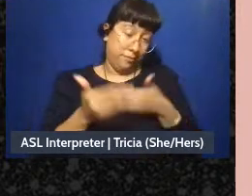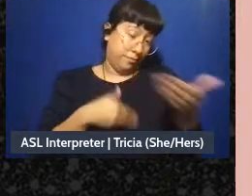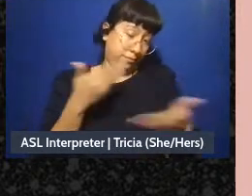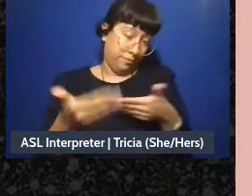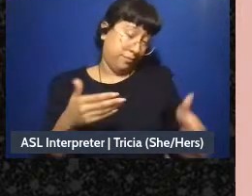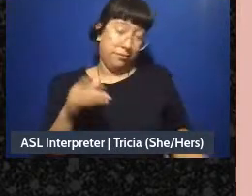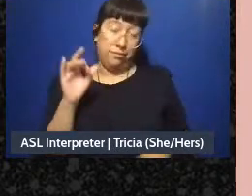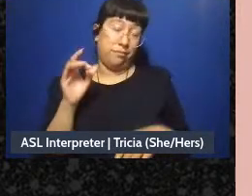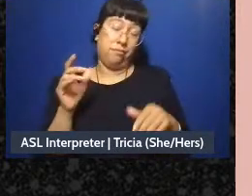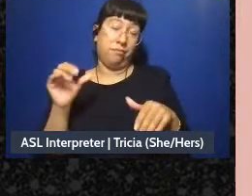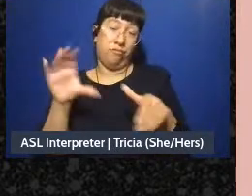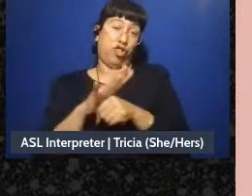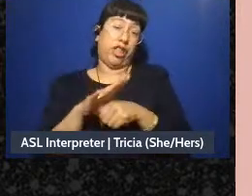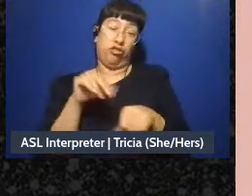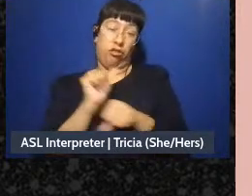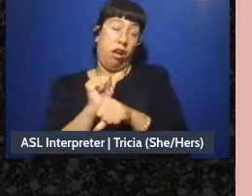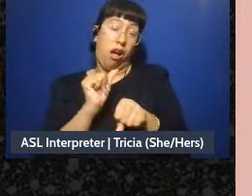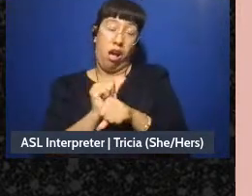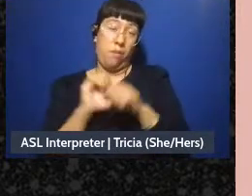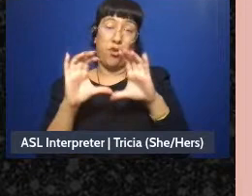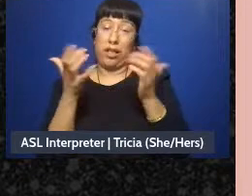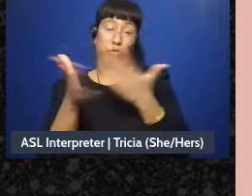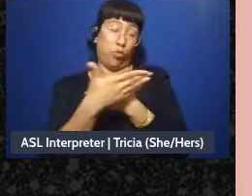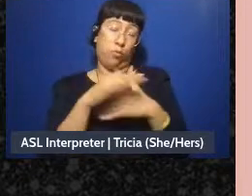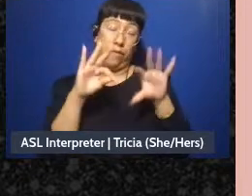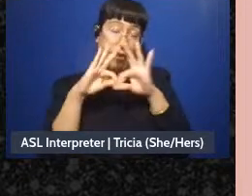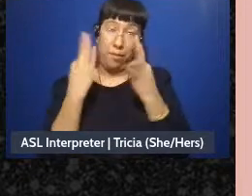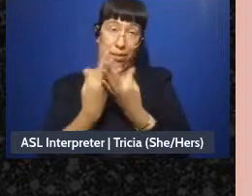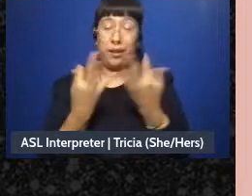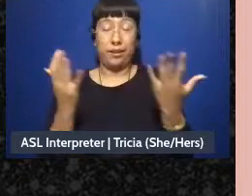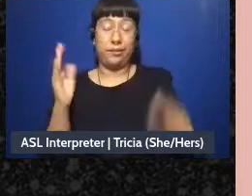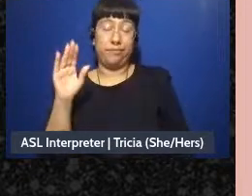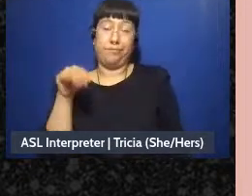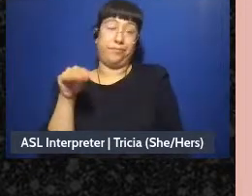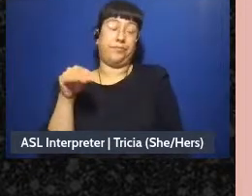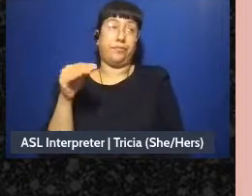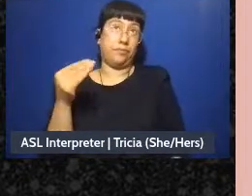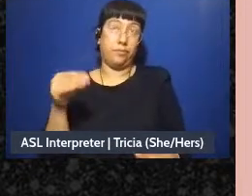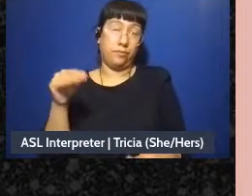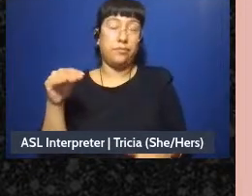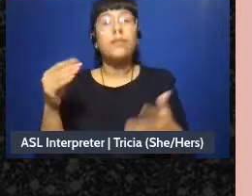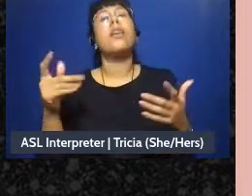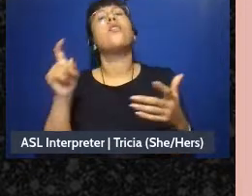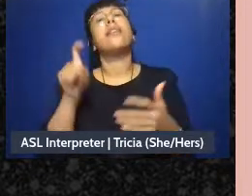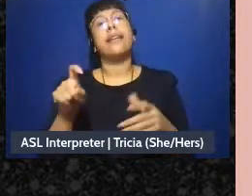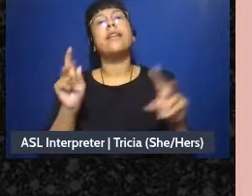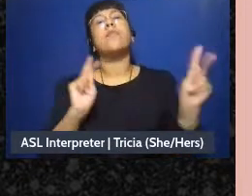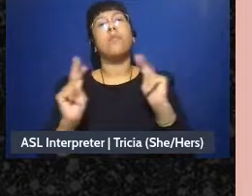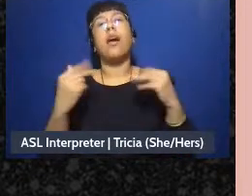or classroom, or family, or whatever. And so we need people to have a different skill than either